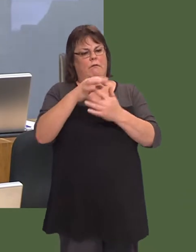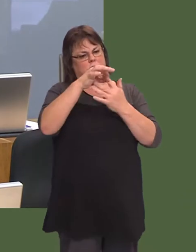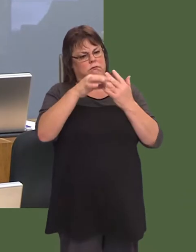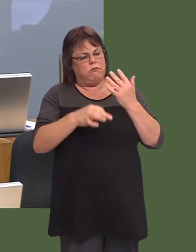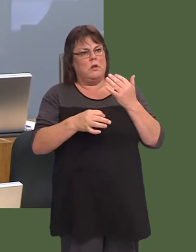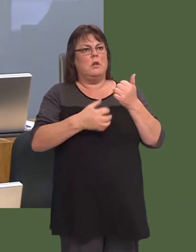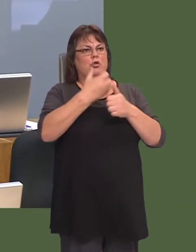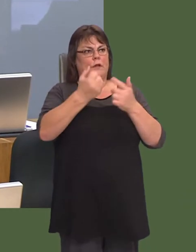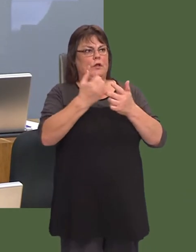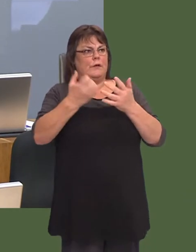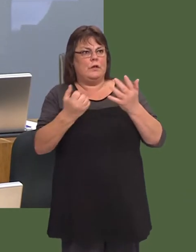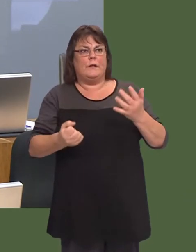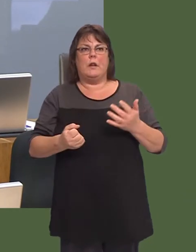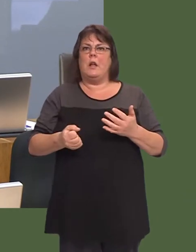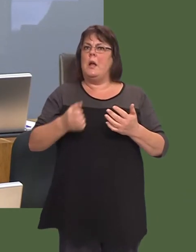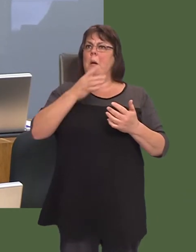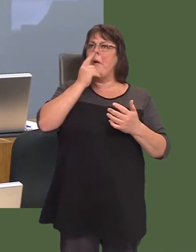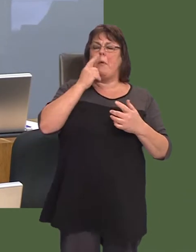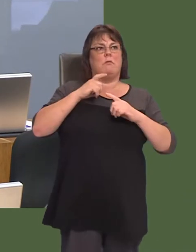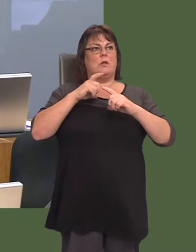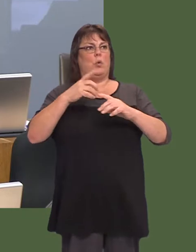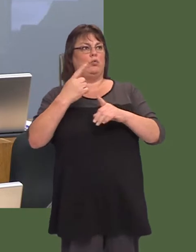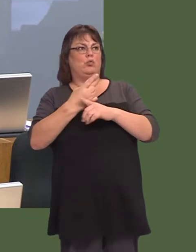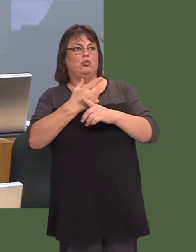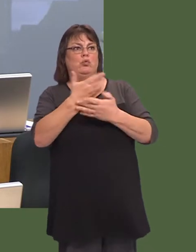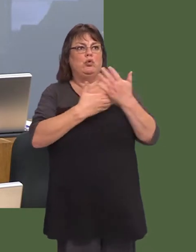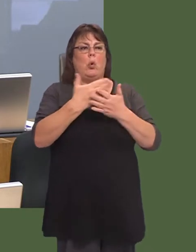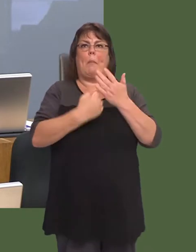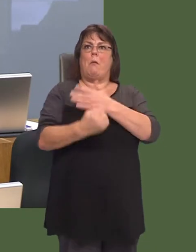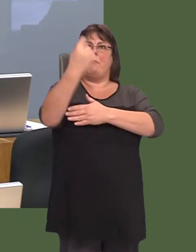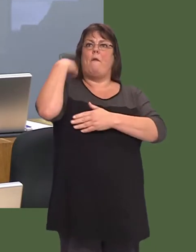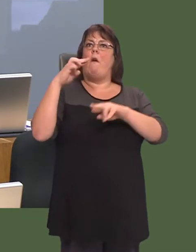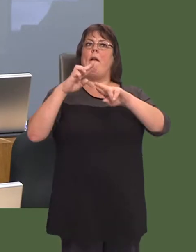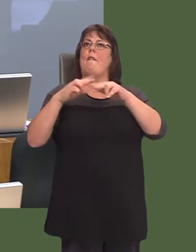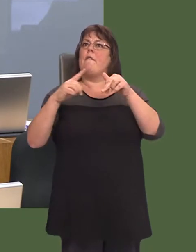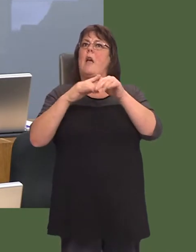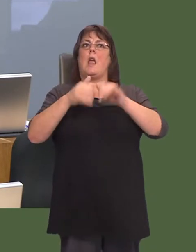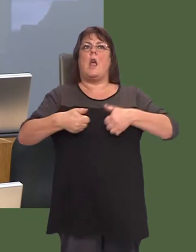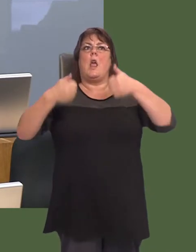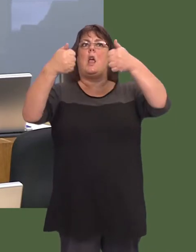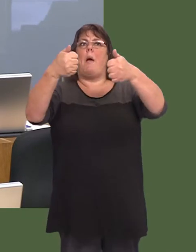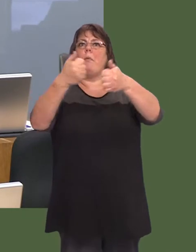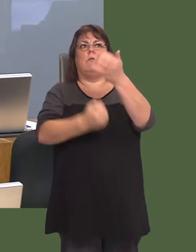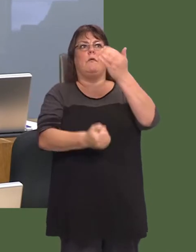keeps on delivering because the marketing valueó. People still talk about the wonderful days when the FA Cup was in Cardiff.